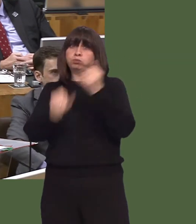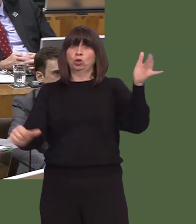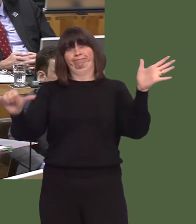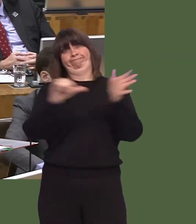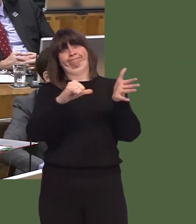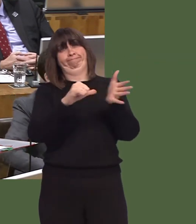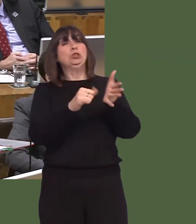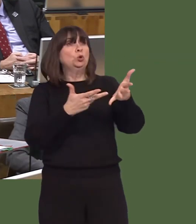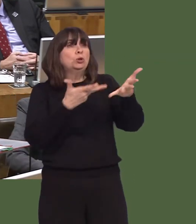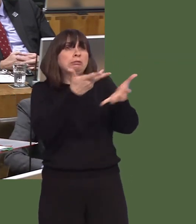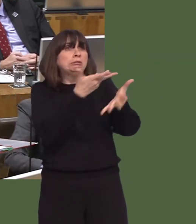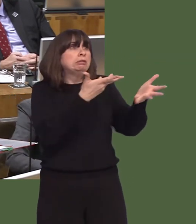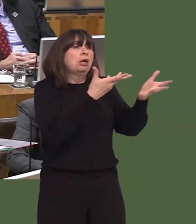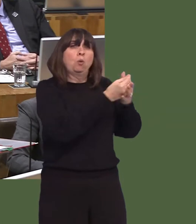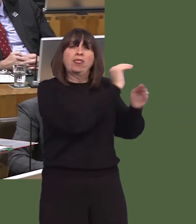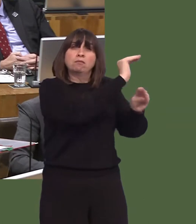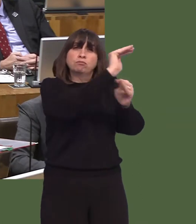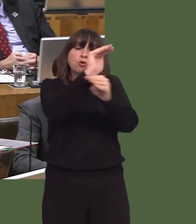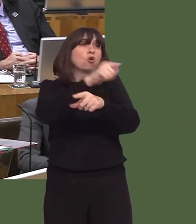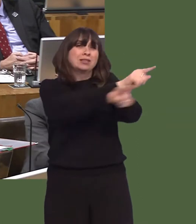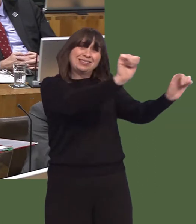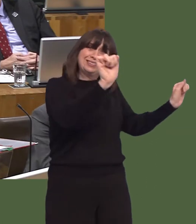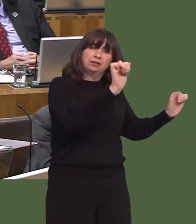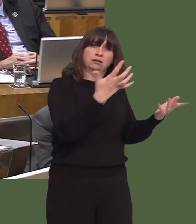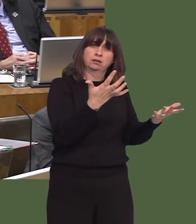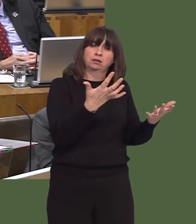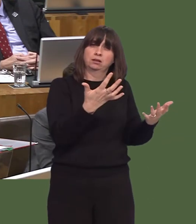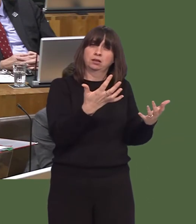different regulations that we would then have to try to harmonise.